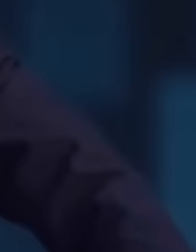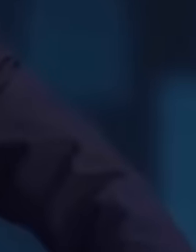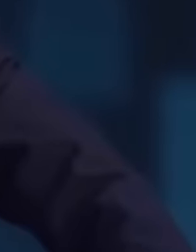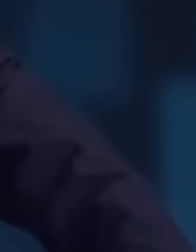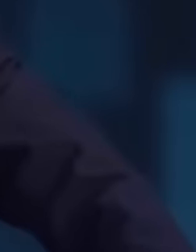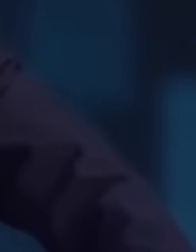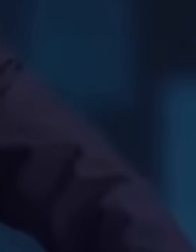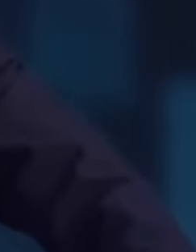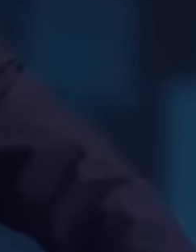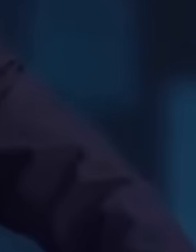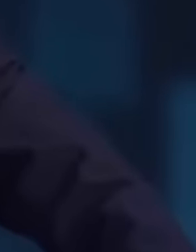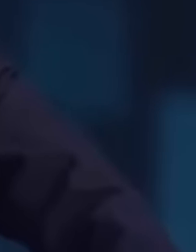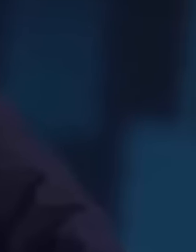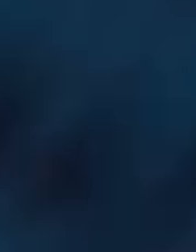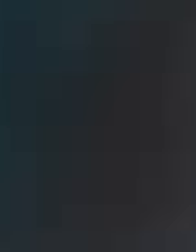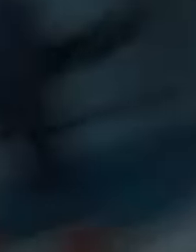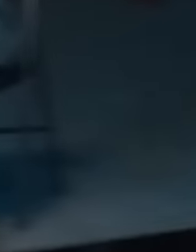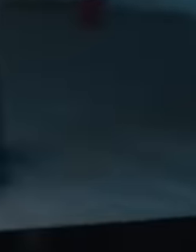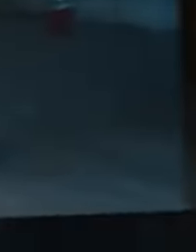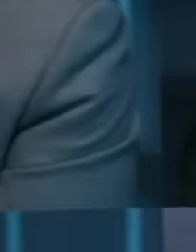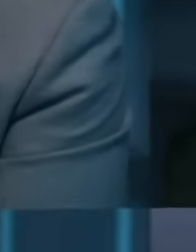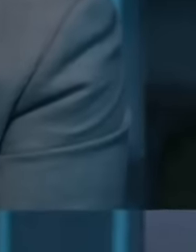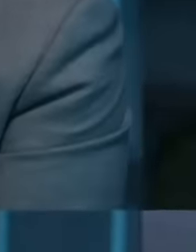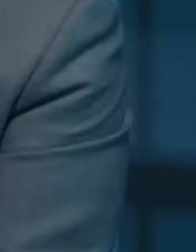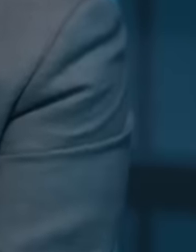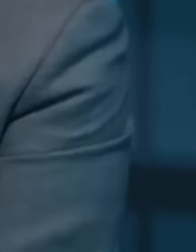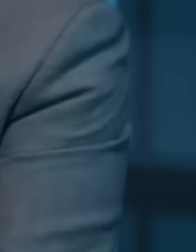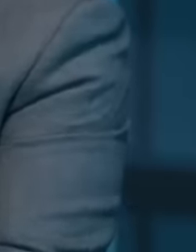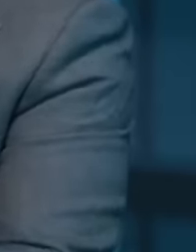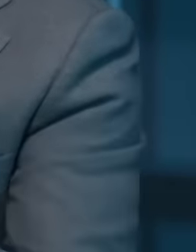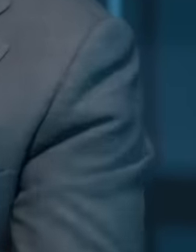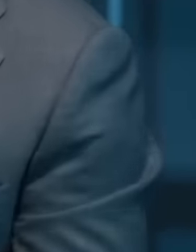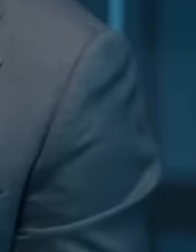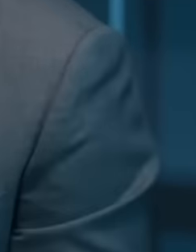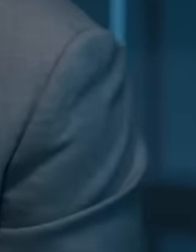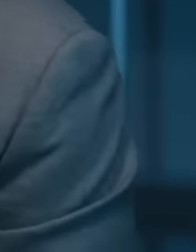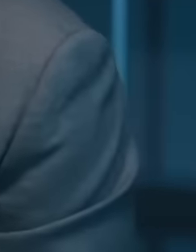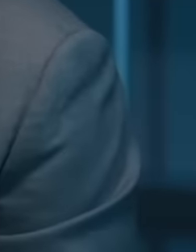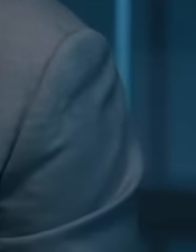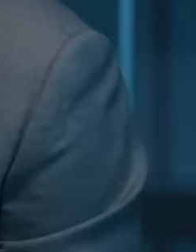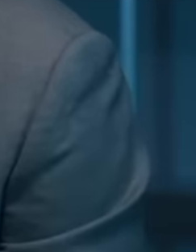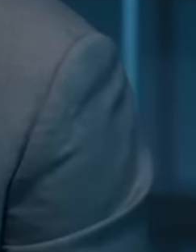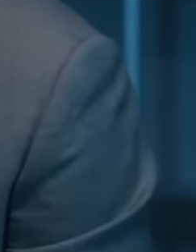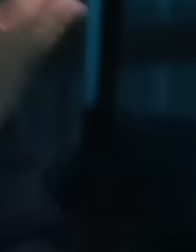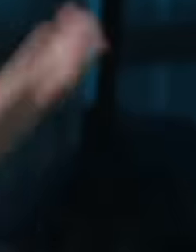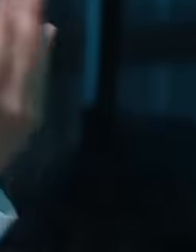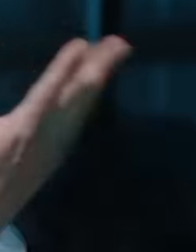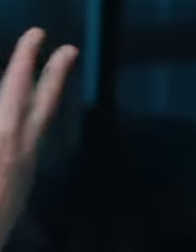everything, inventing and making false notes to drop the level of popularity that